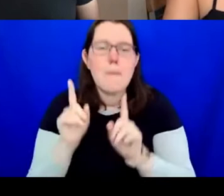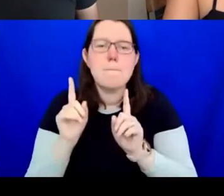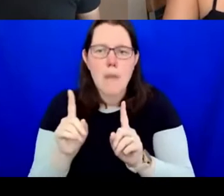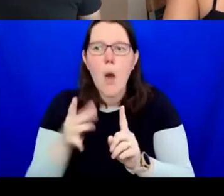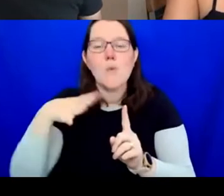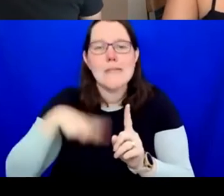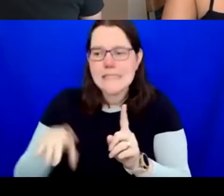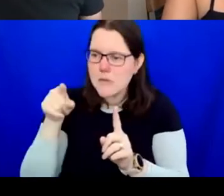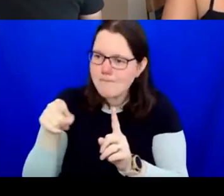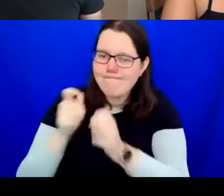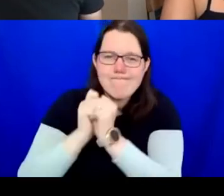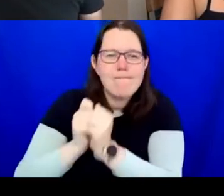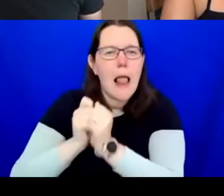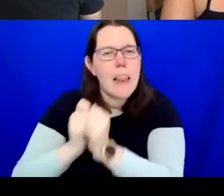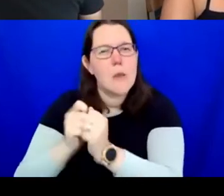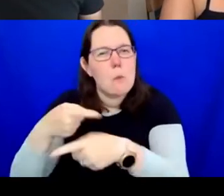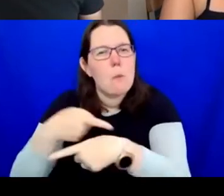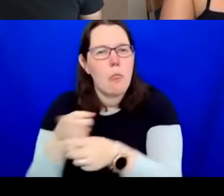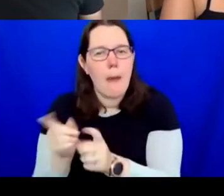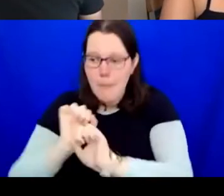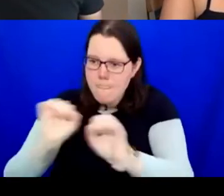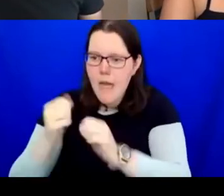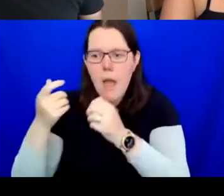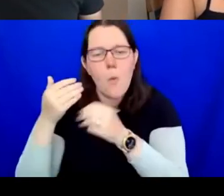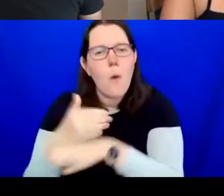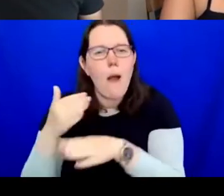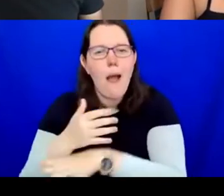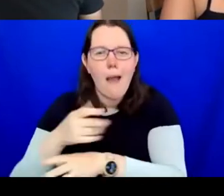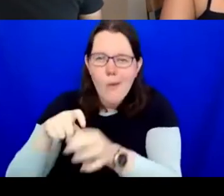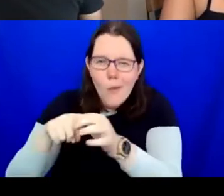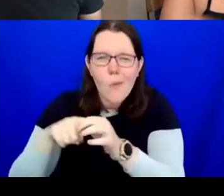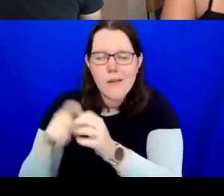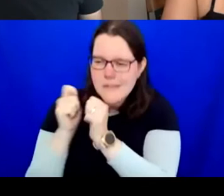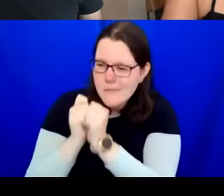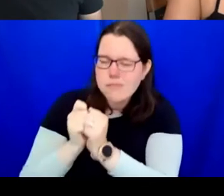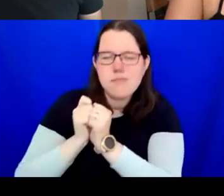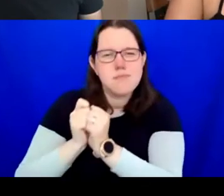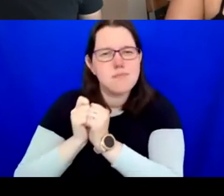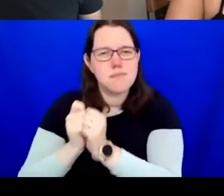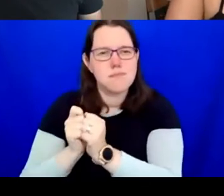by the quality of their work. Many artists, as we know, deliberately